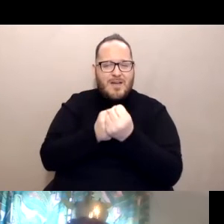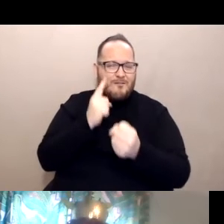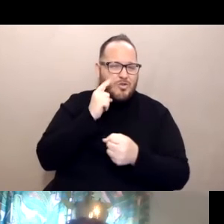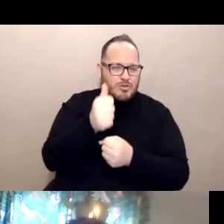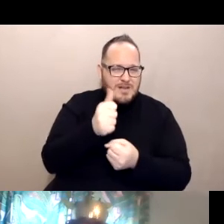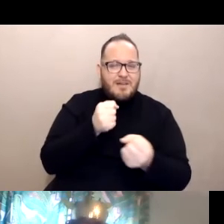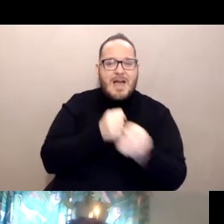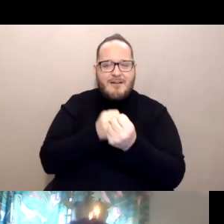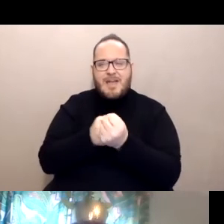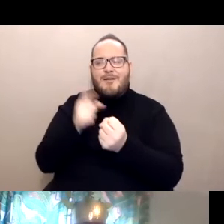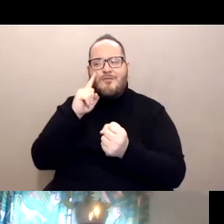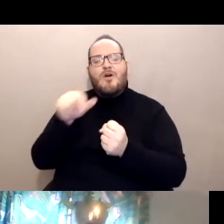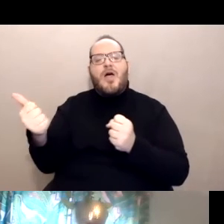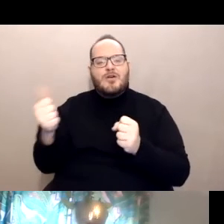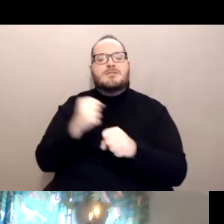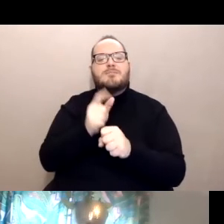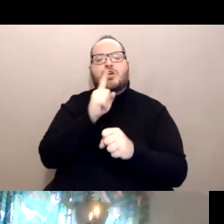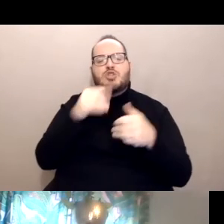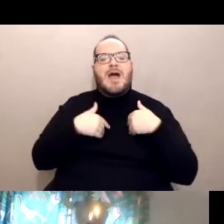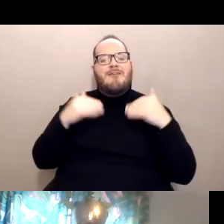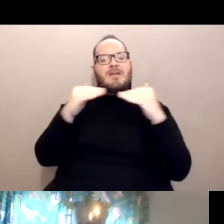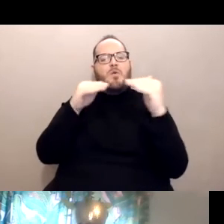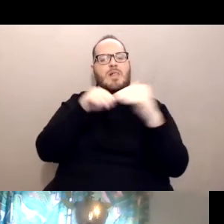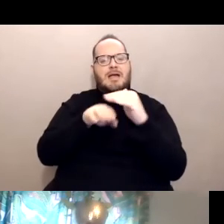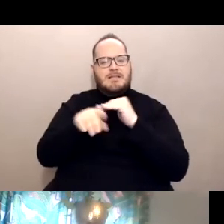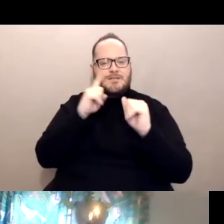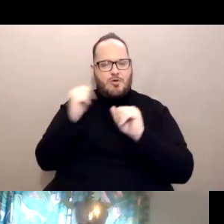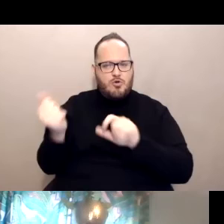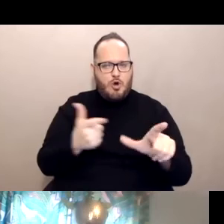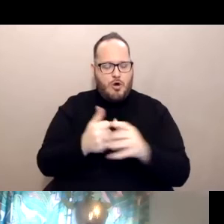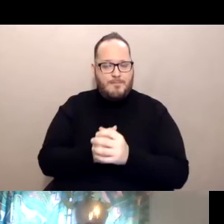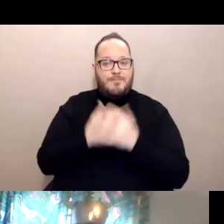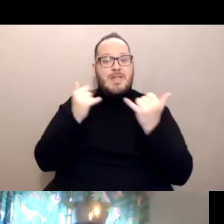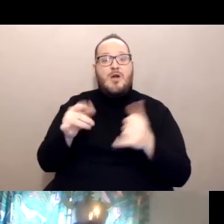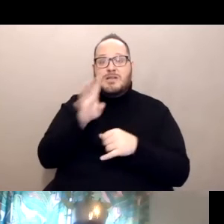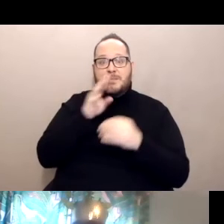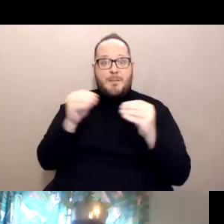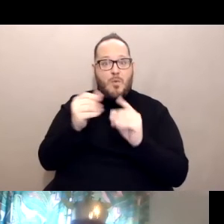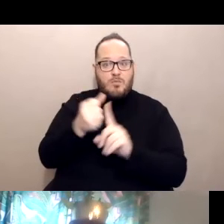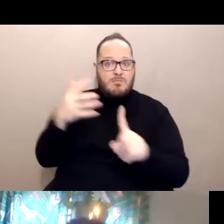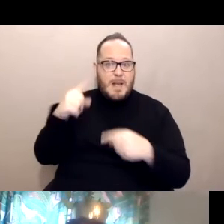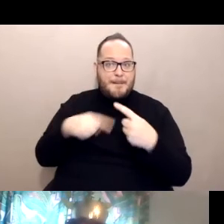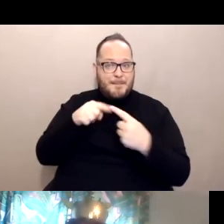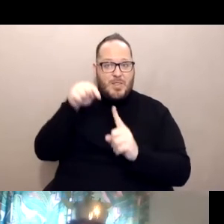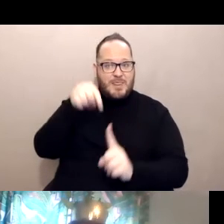to all at the top more to you about this. I'm going to turn this over to Sascha.